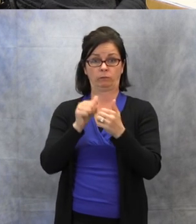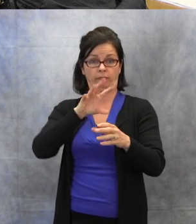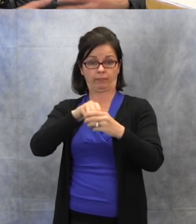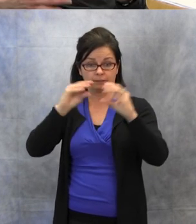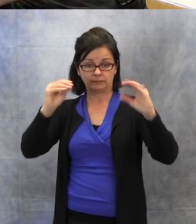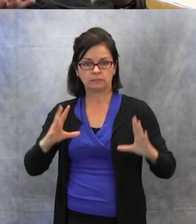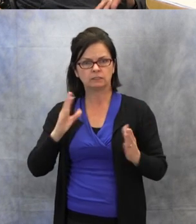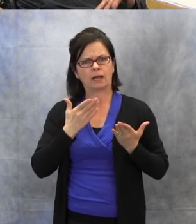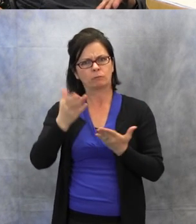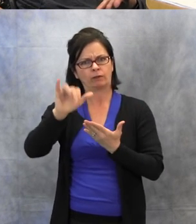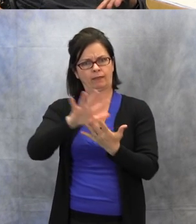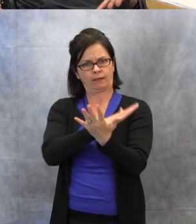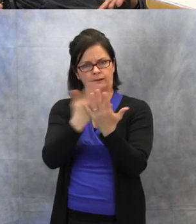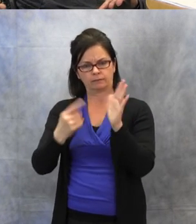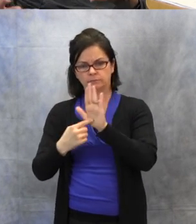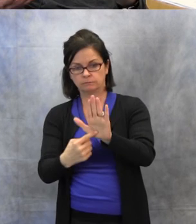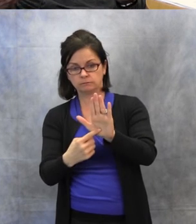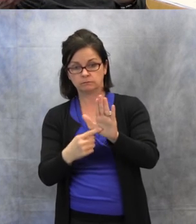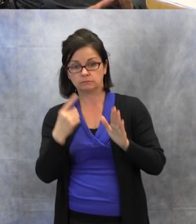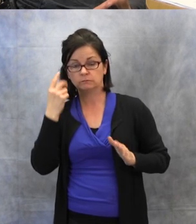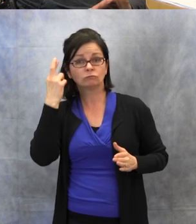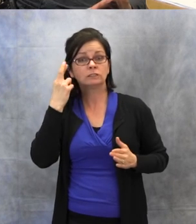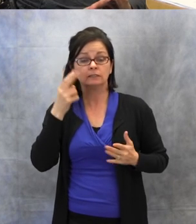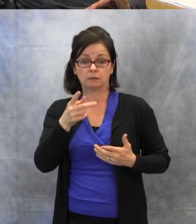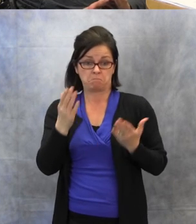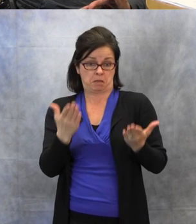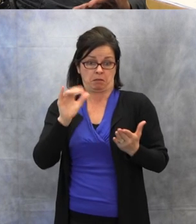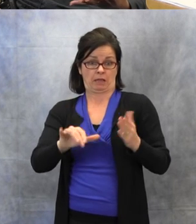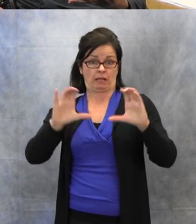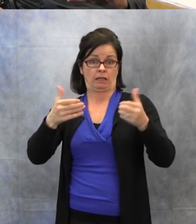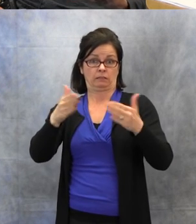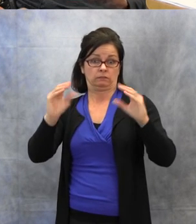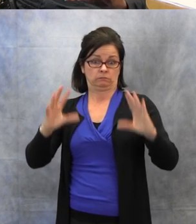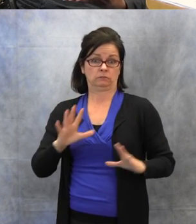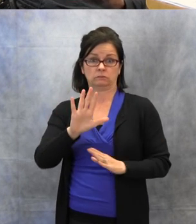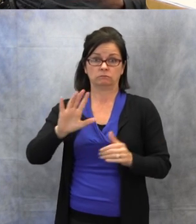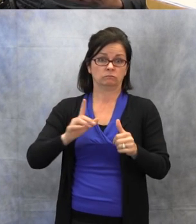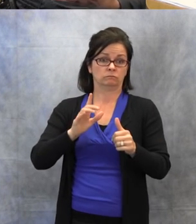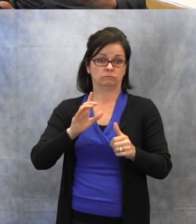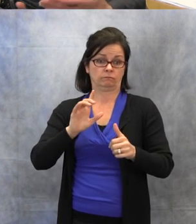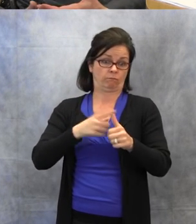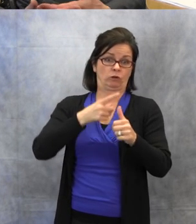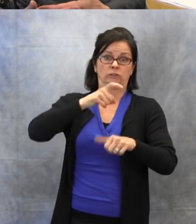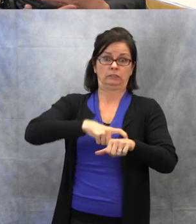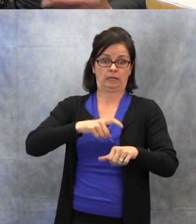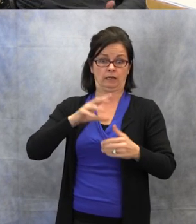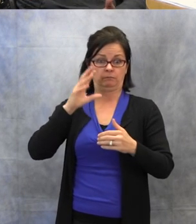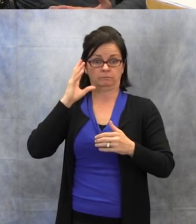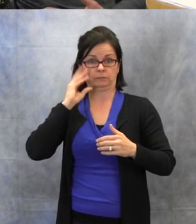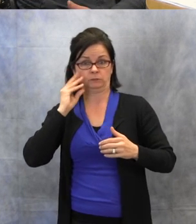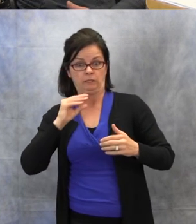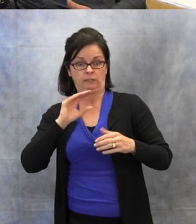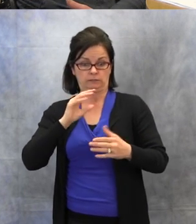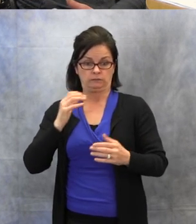maybe a classroom teacher, this is his or her first experience with having a Deaf